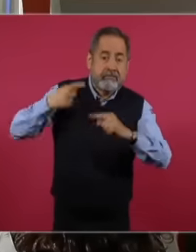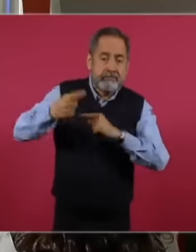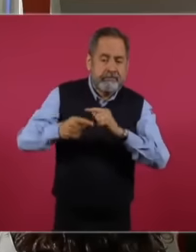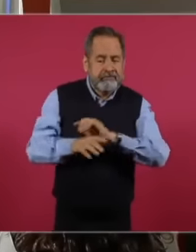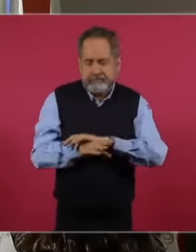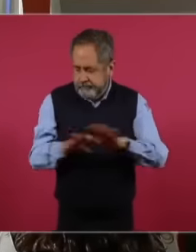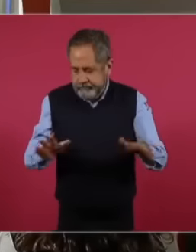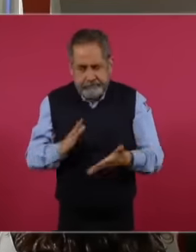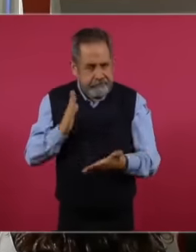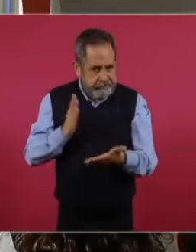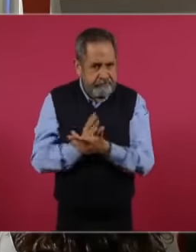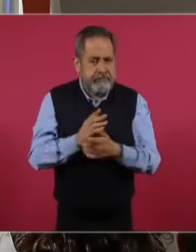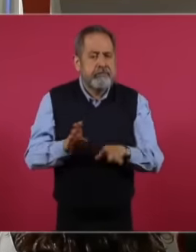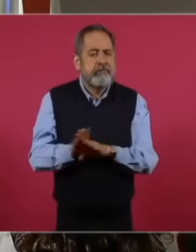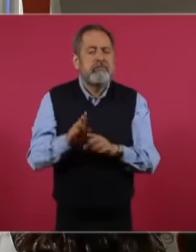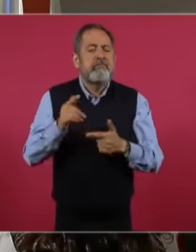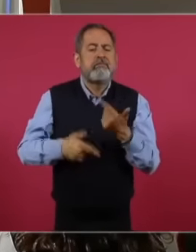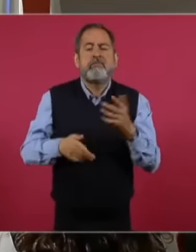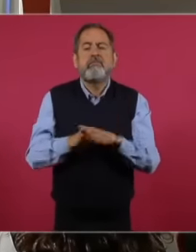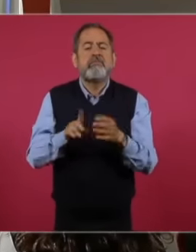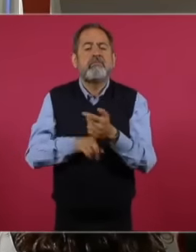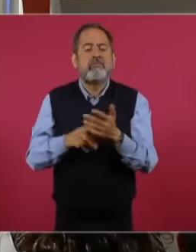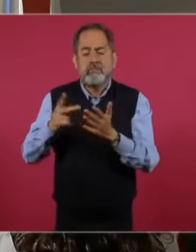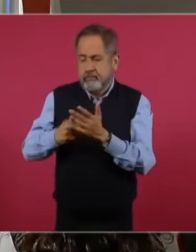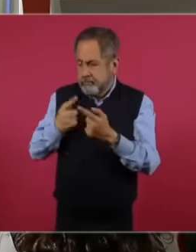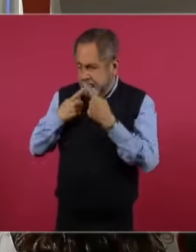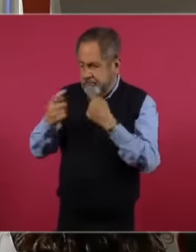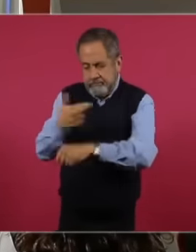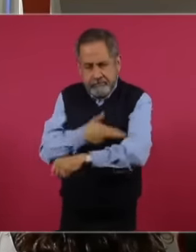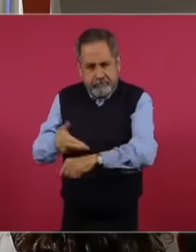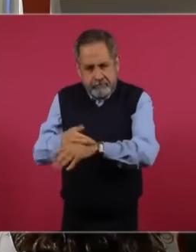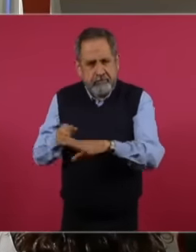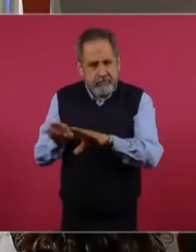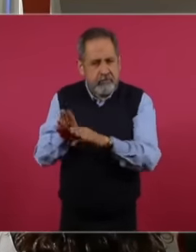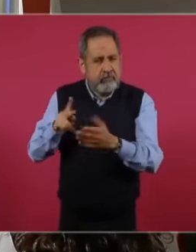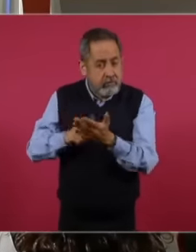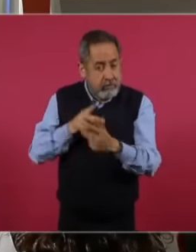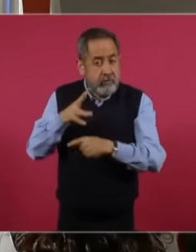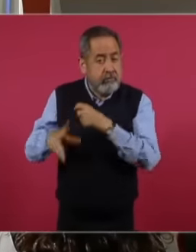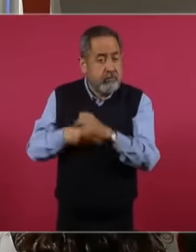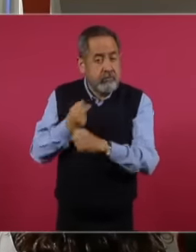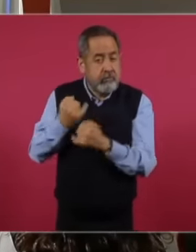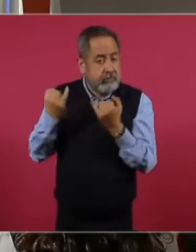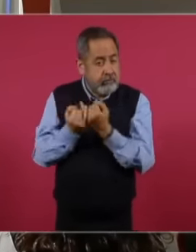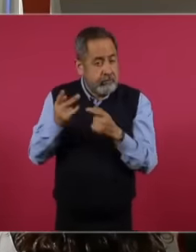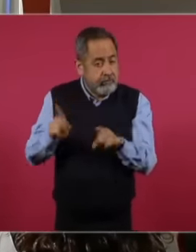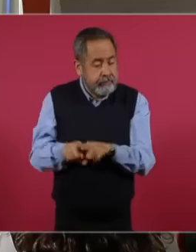several exemplary measures to guarantee that an exercise of discretion